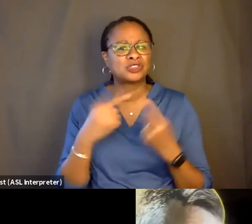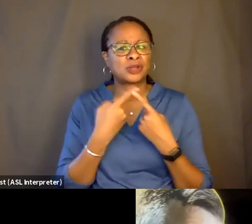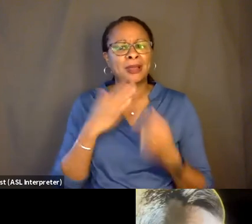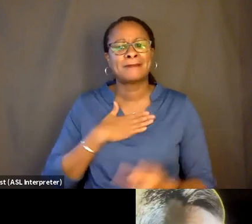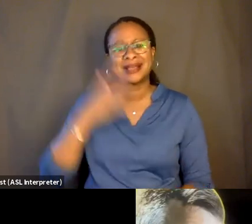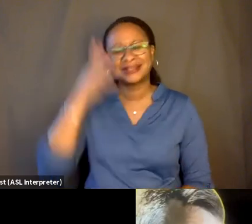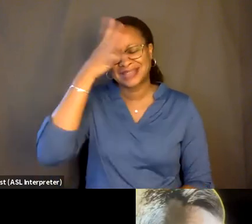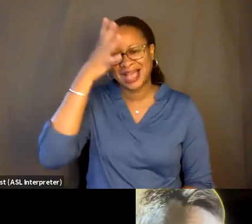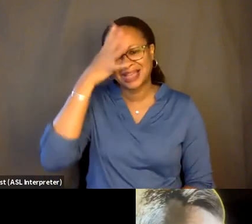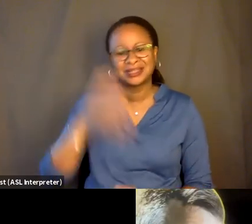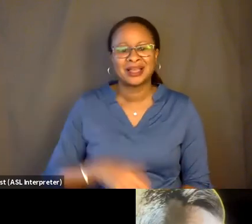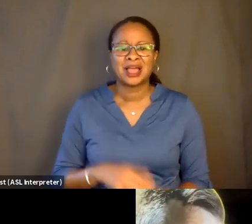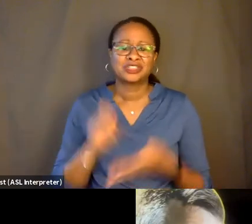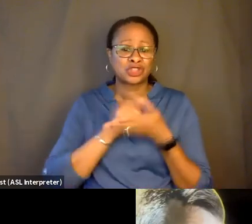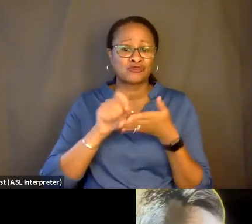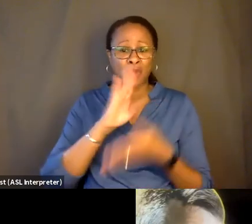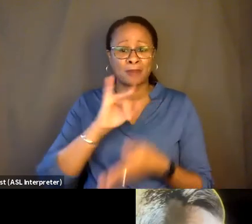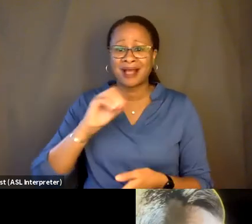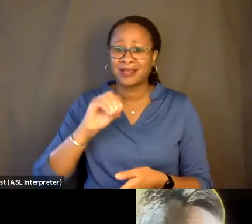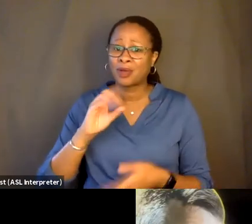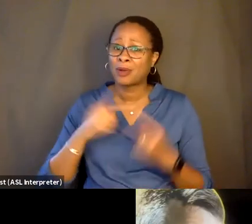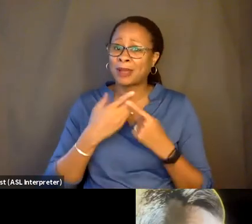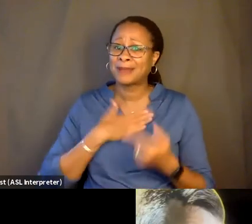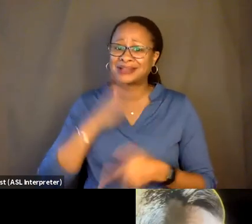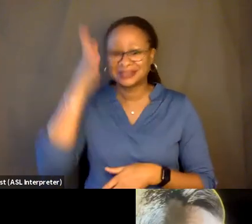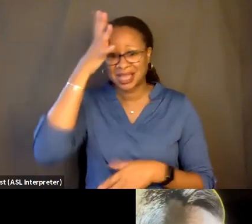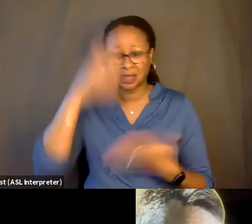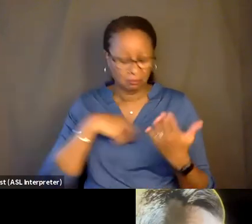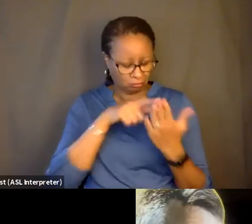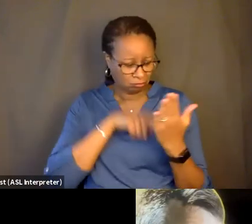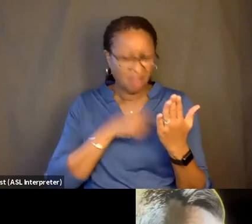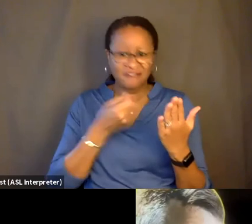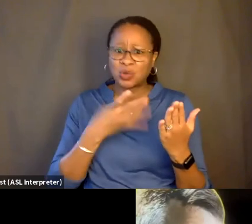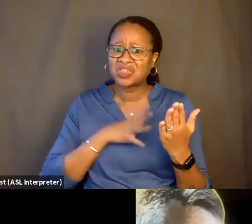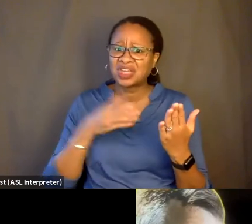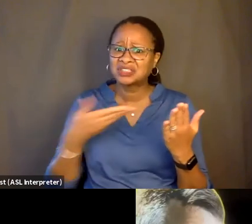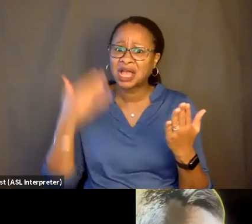So, like, they wrote this biography of my dad. And I was like, oh, there were a couple of things in there I didn't know.